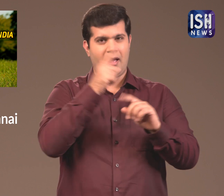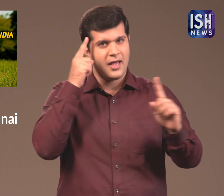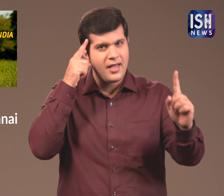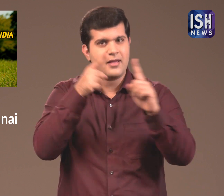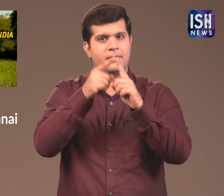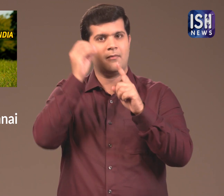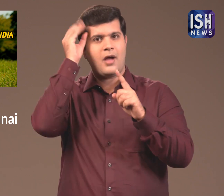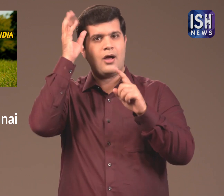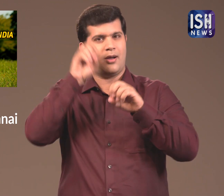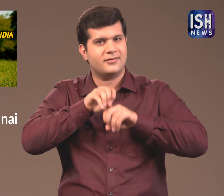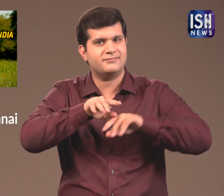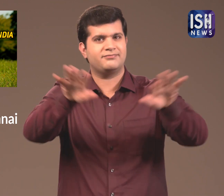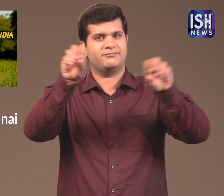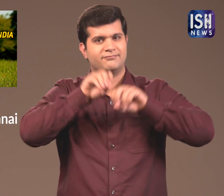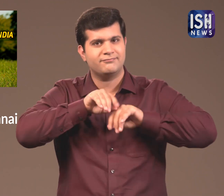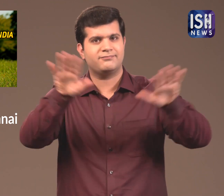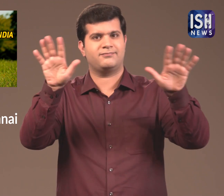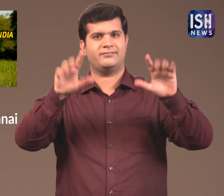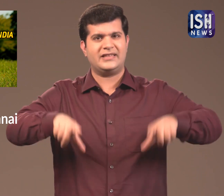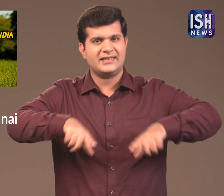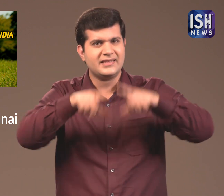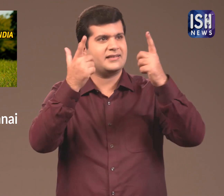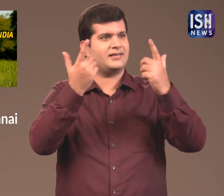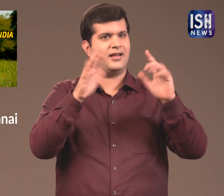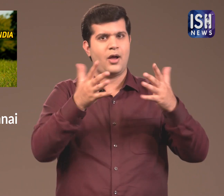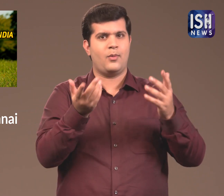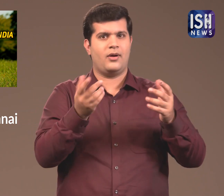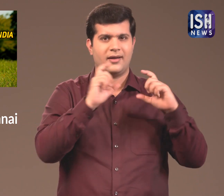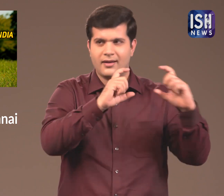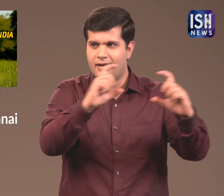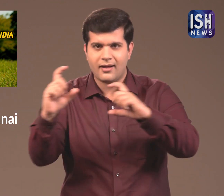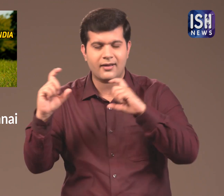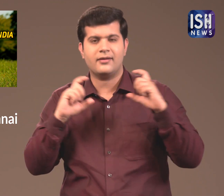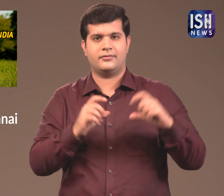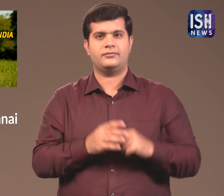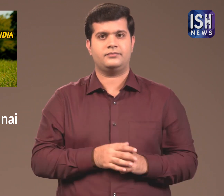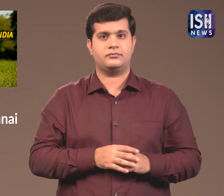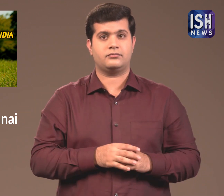His aim is to create awareness regarding conservation of trees.